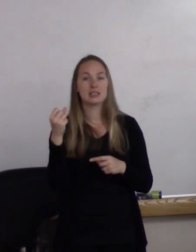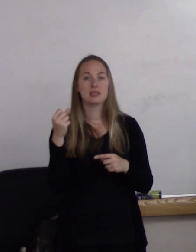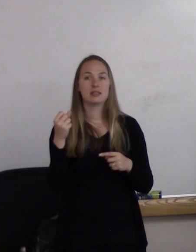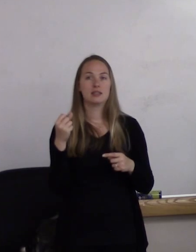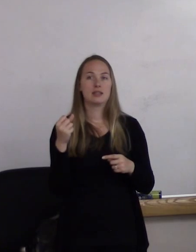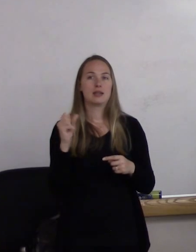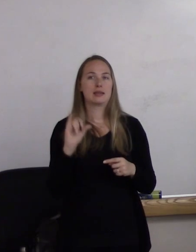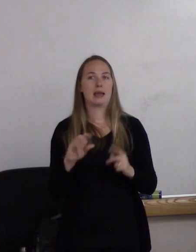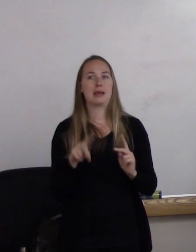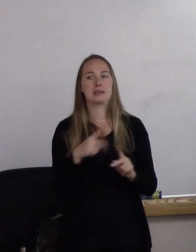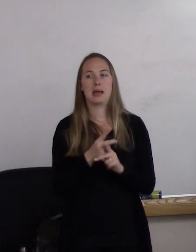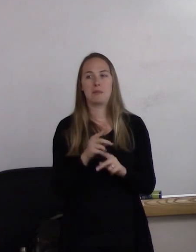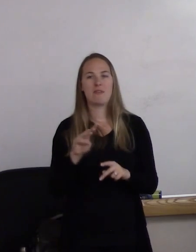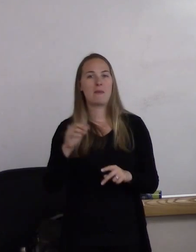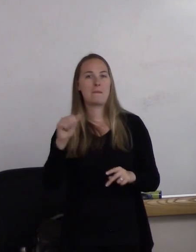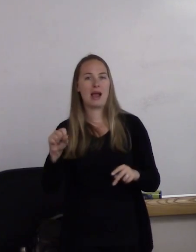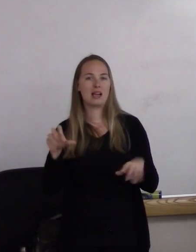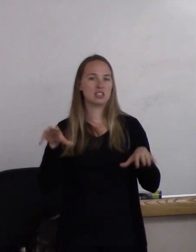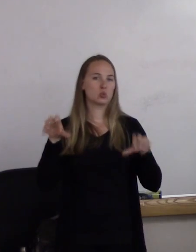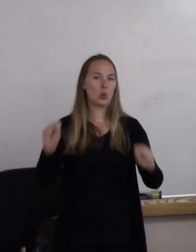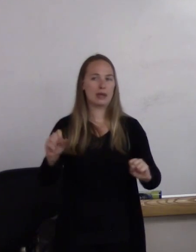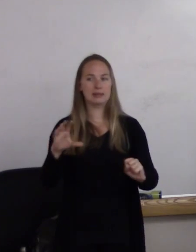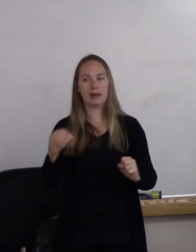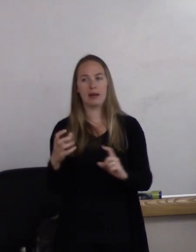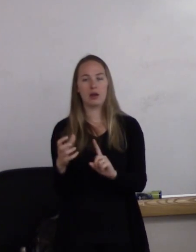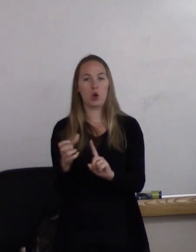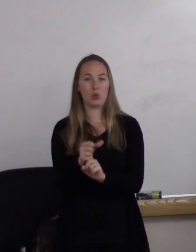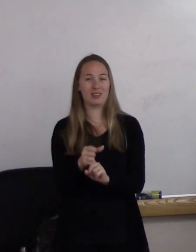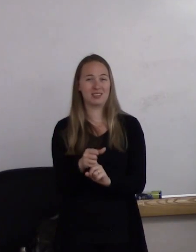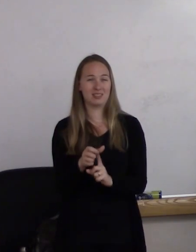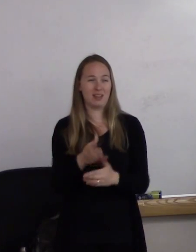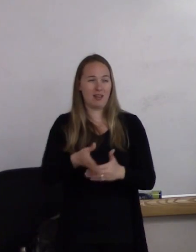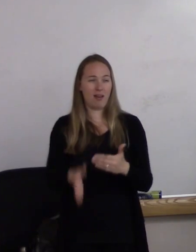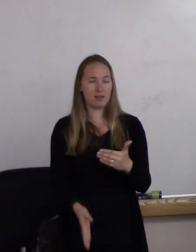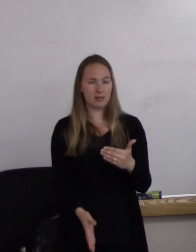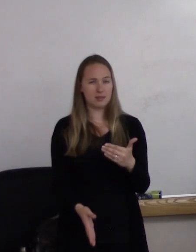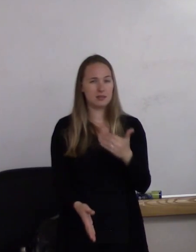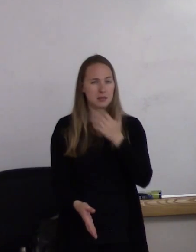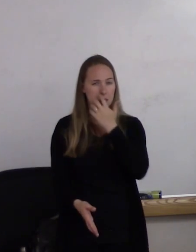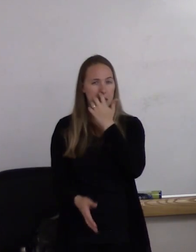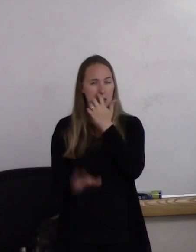mass raids and arrests ended, sort of, in the '70s.